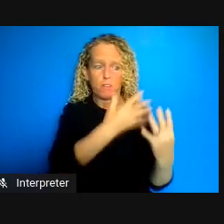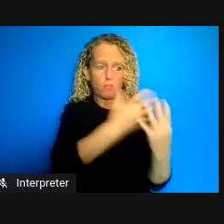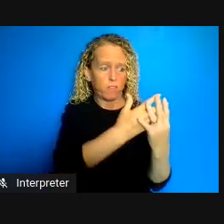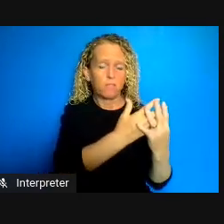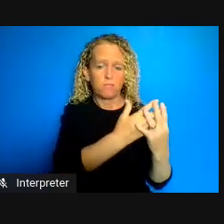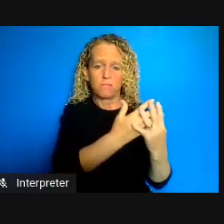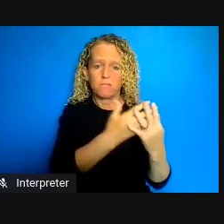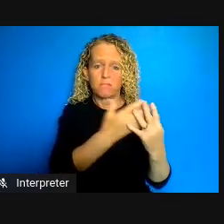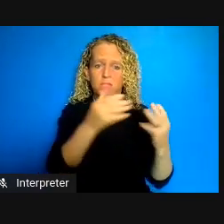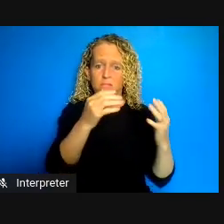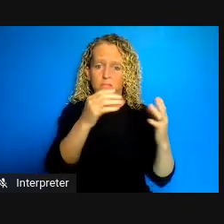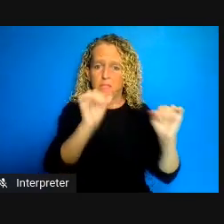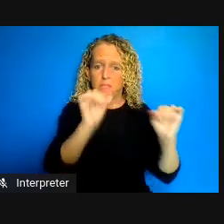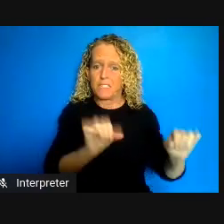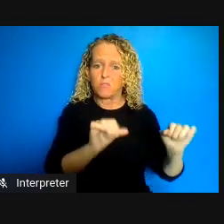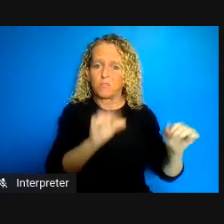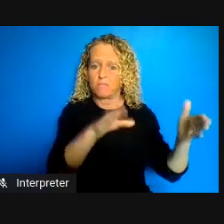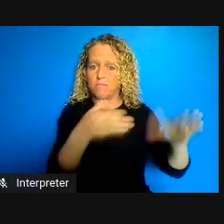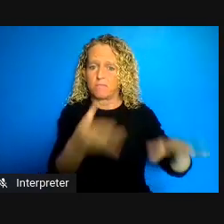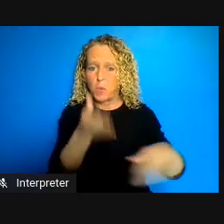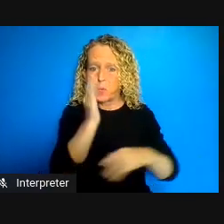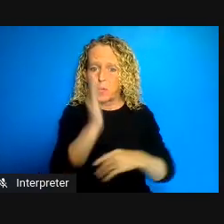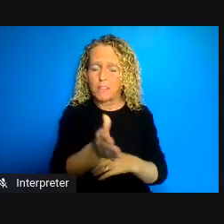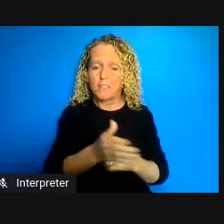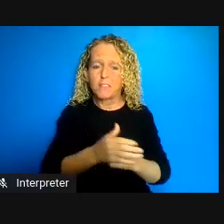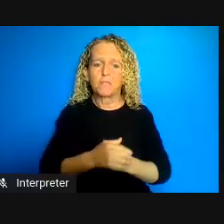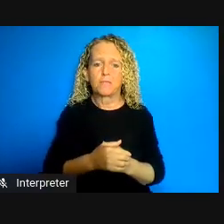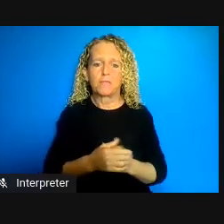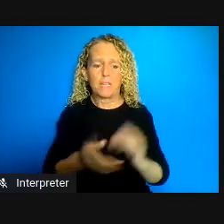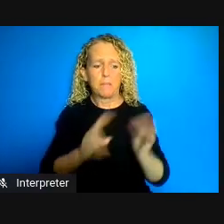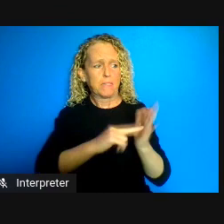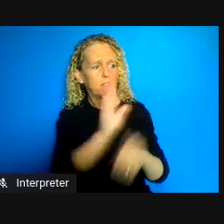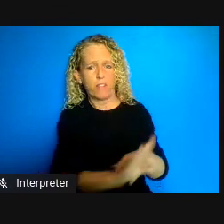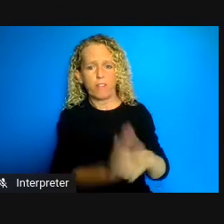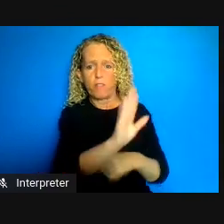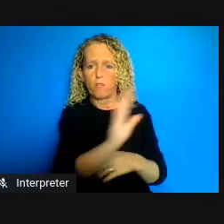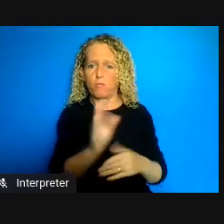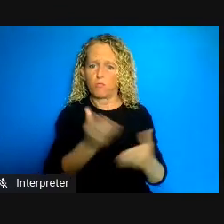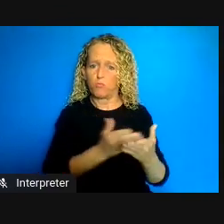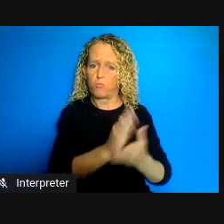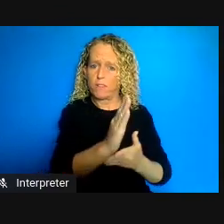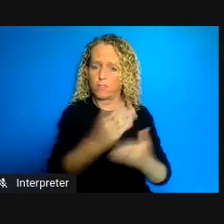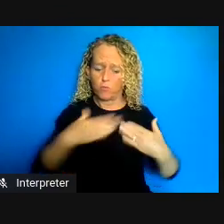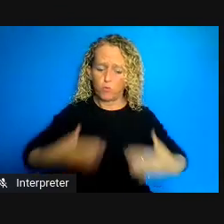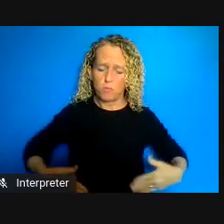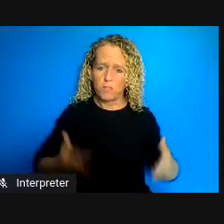there are lots of hopper rights concerns and human rights concerns, statutory